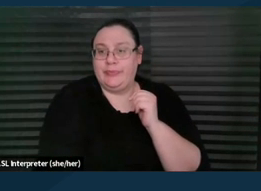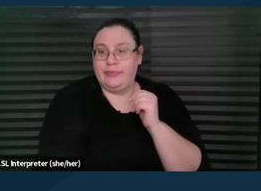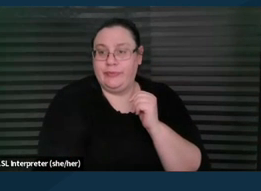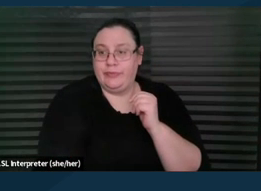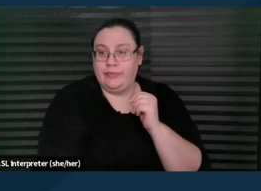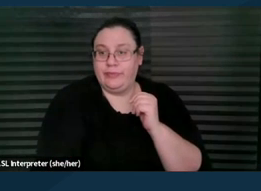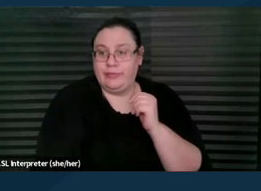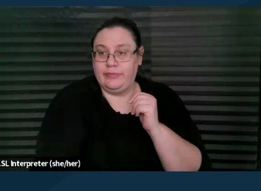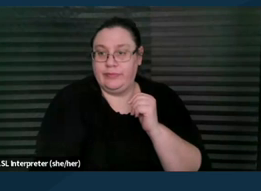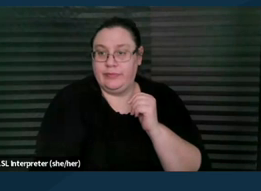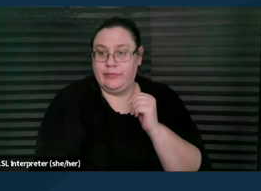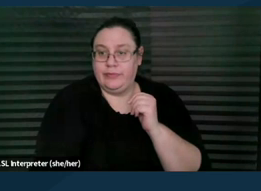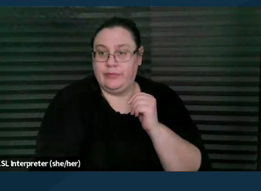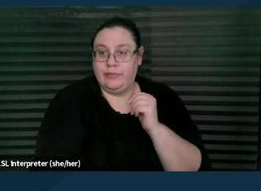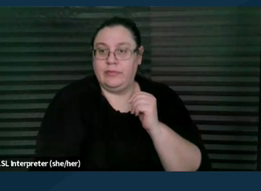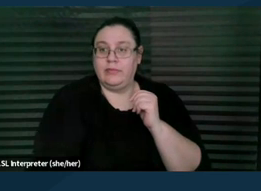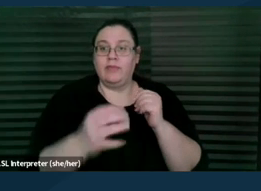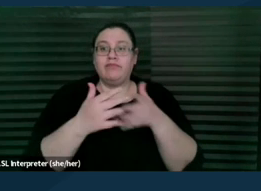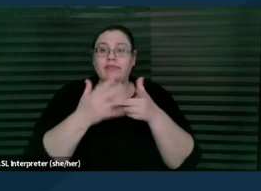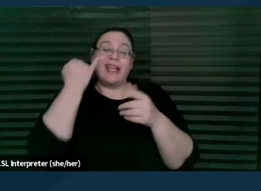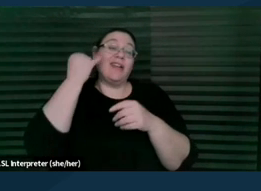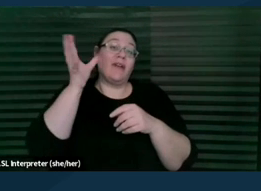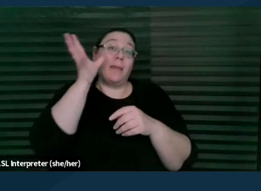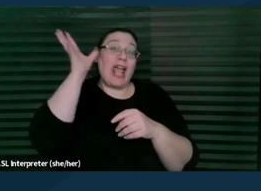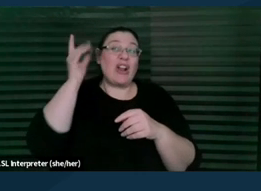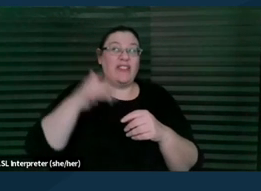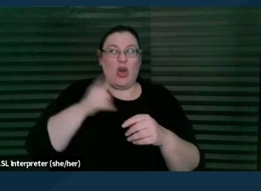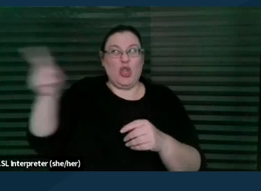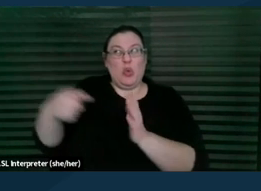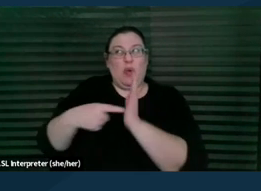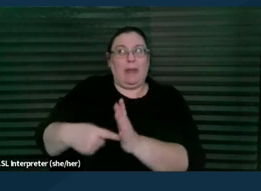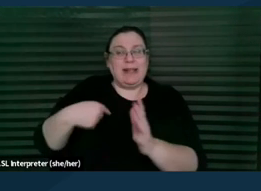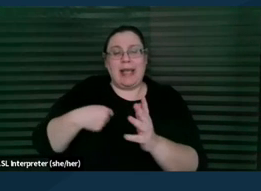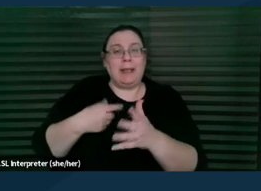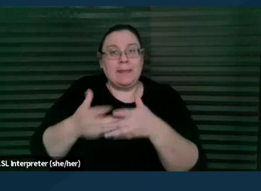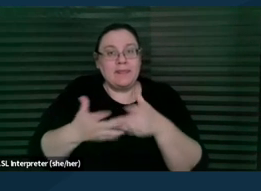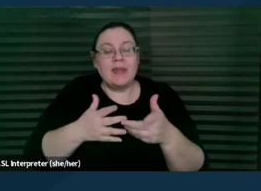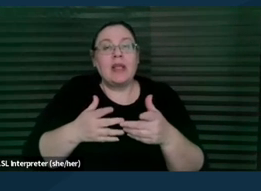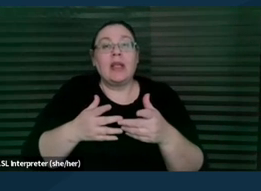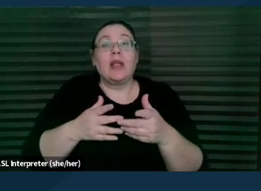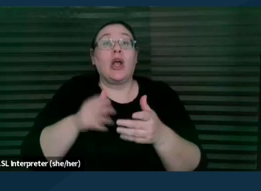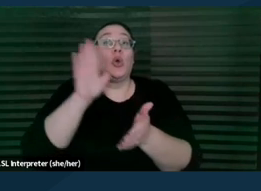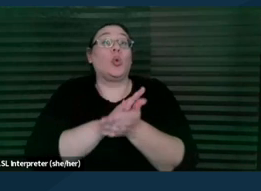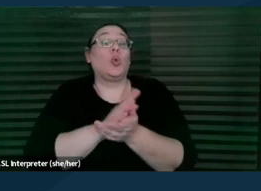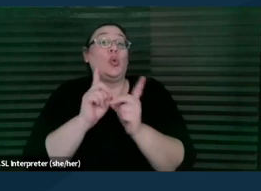whether the parent thinks you're representing them or not, you also need to be aware that this school district may think